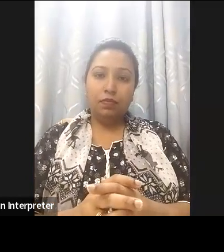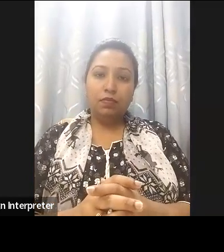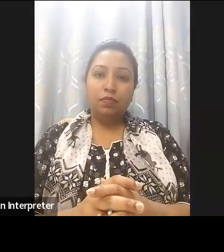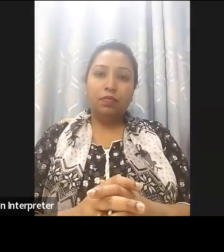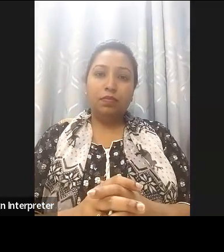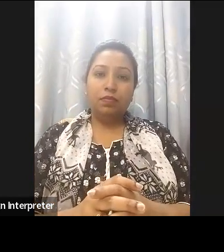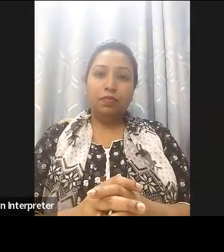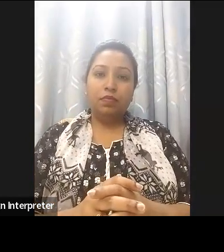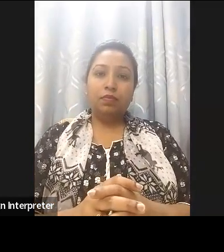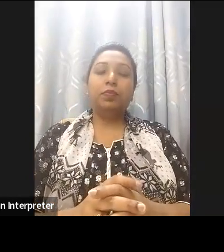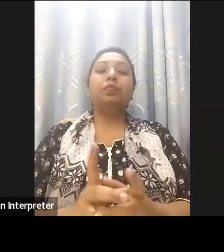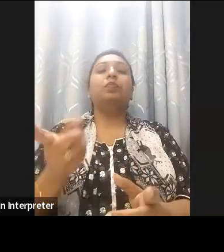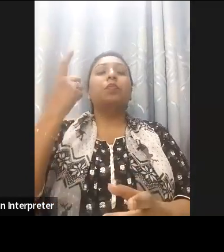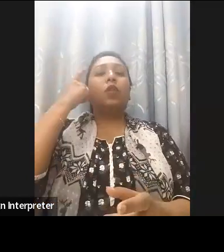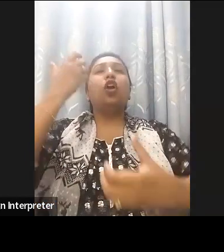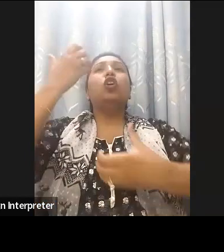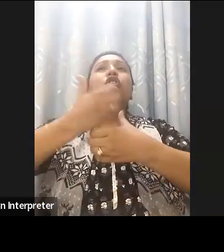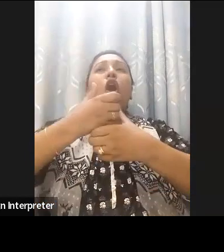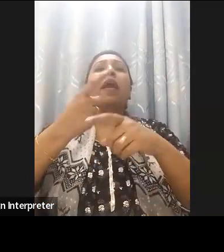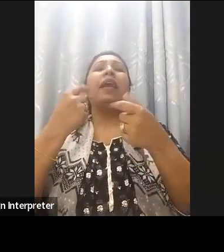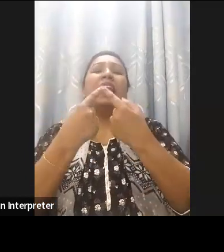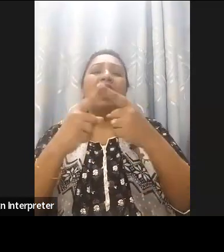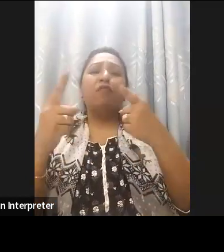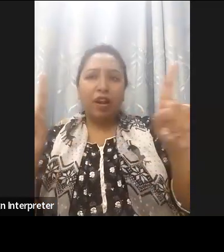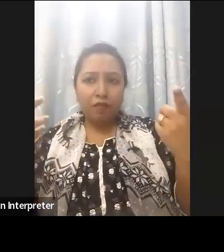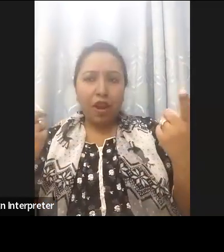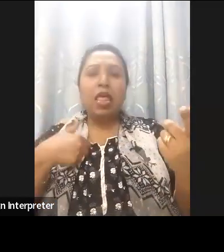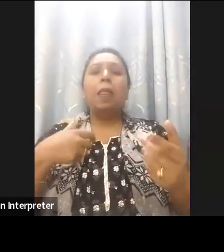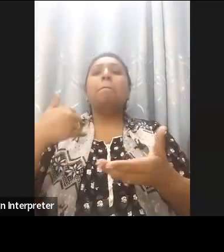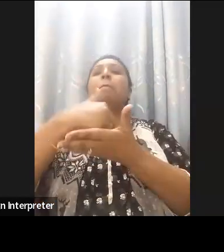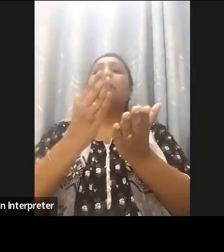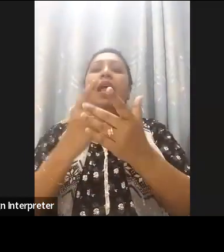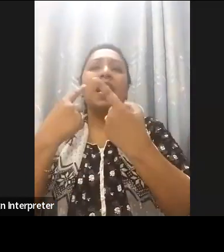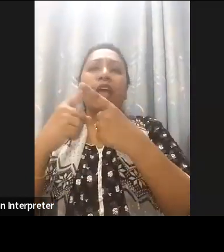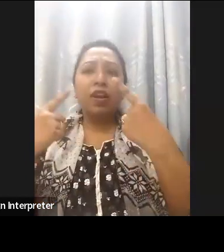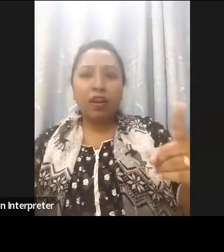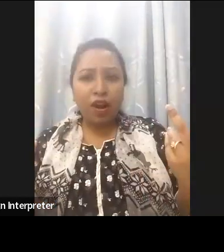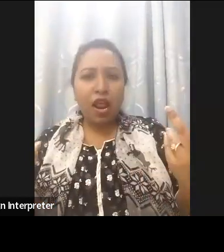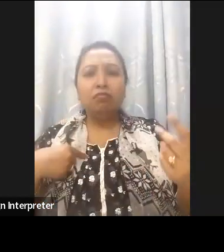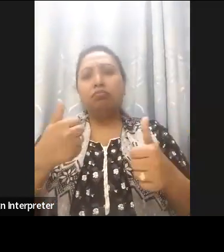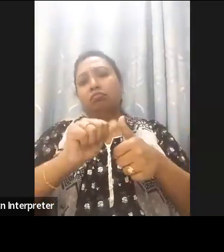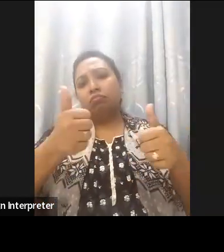the different departments to discuss with them if they're doing enough to make sure that